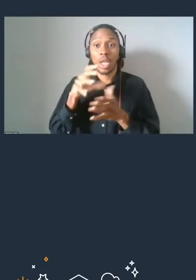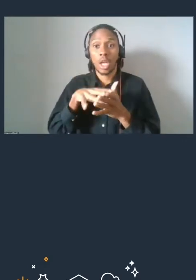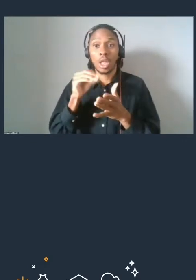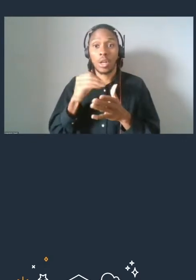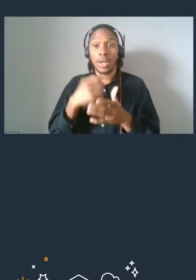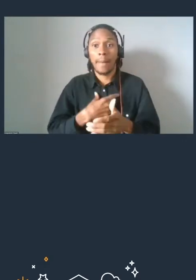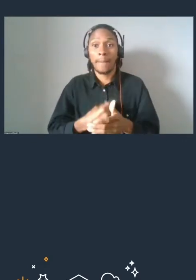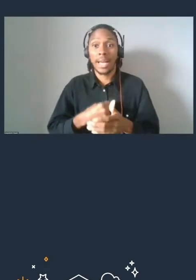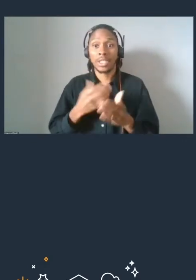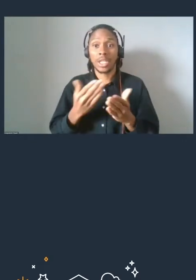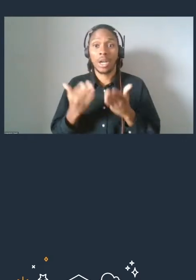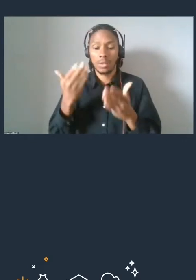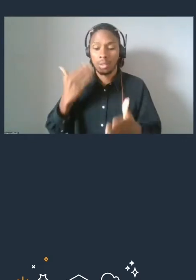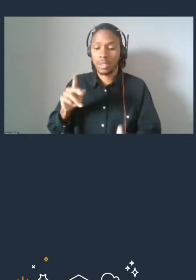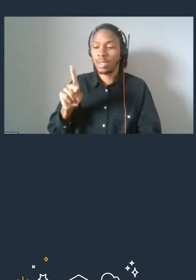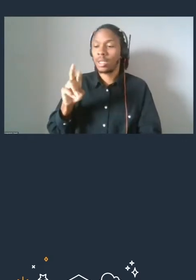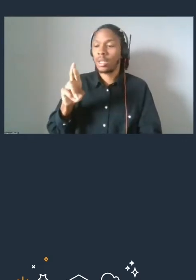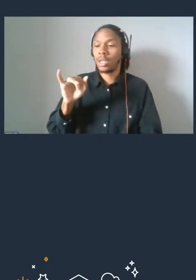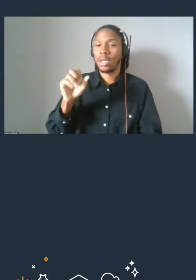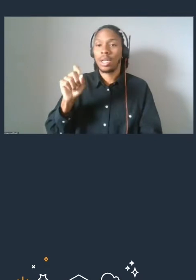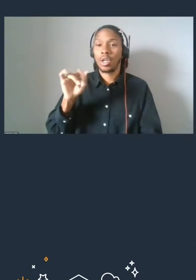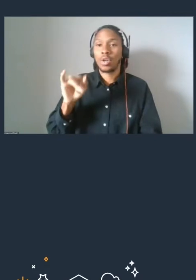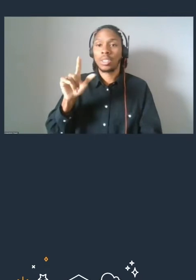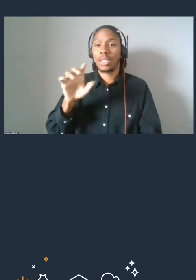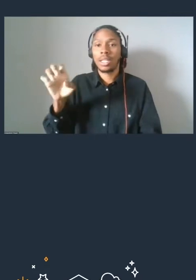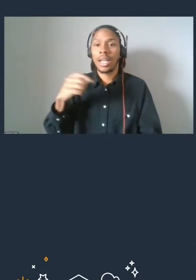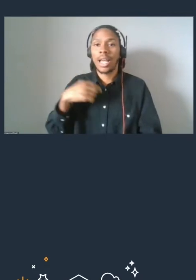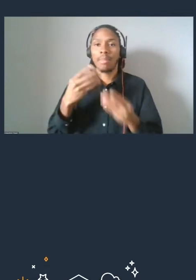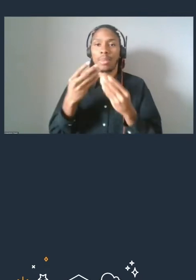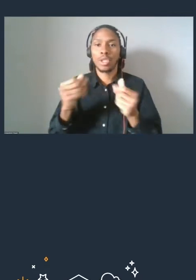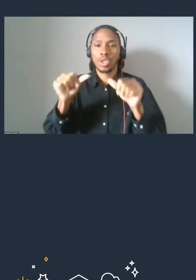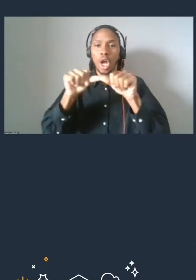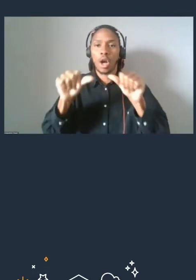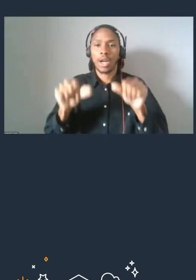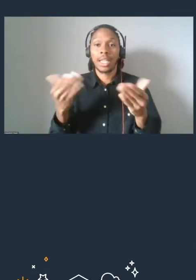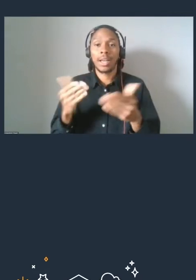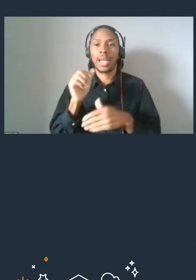My name is Christie Lee and I'm a solutions architect at AWS. Hi, I'm Fathima Kamal